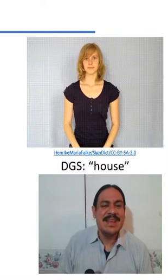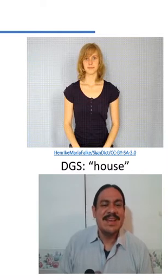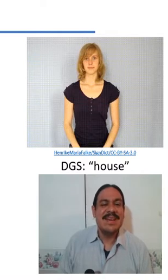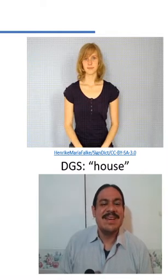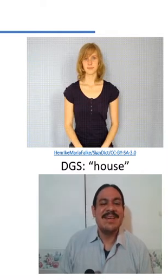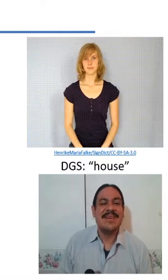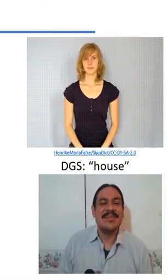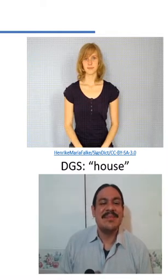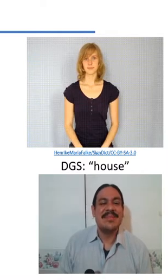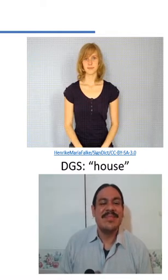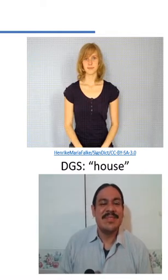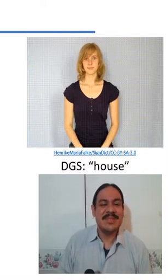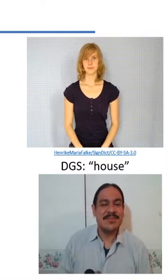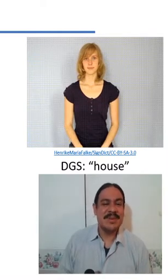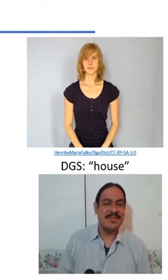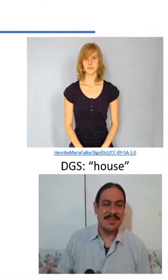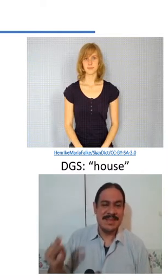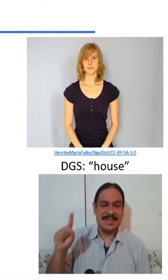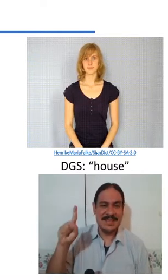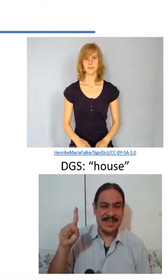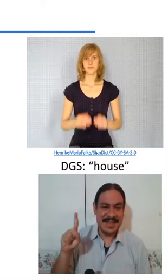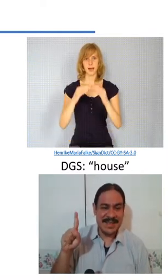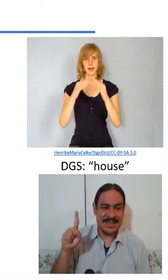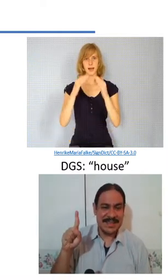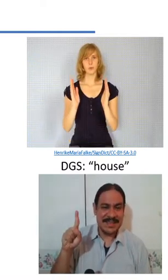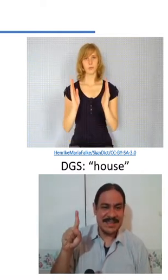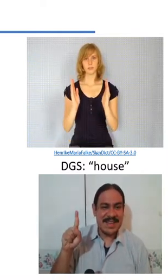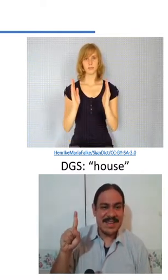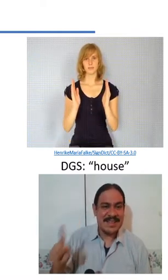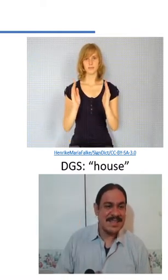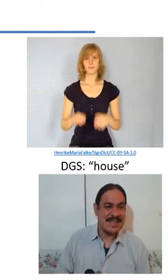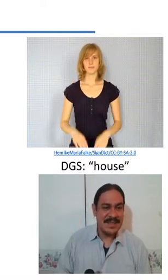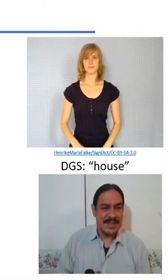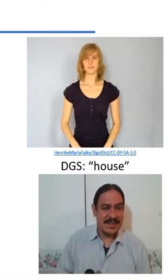these symbols here tell you the direction and orientation